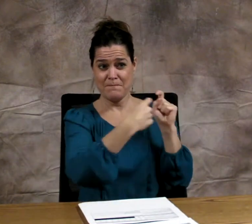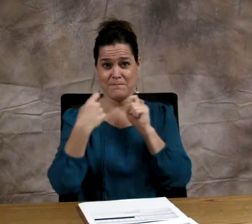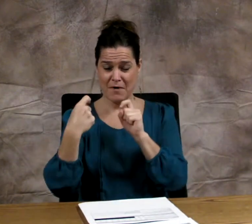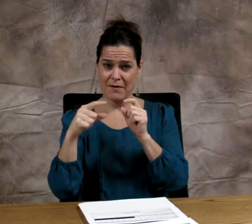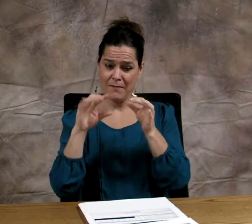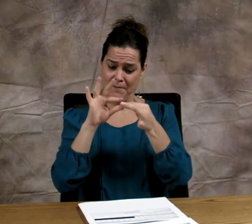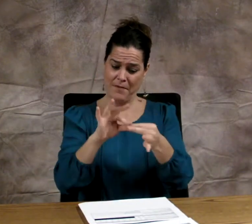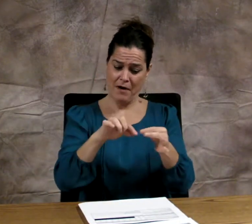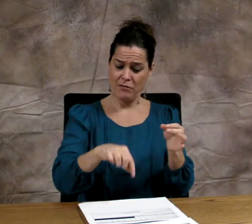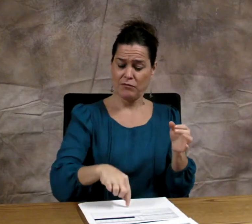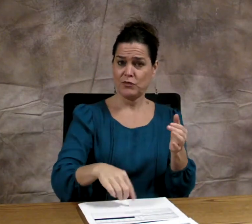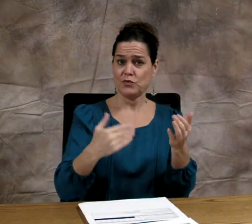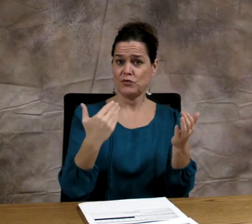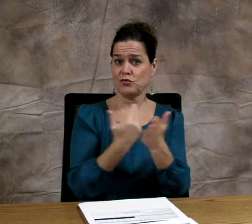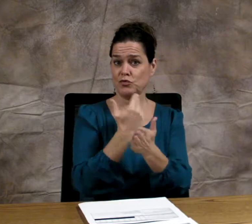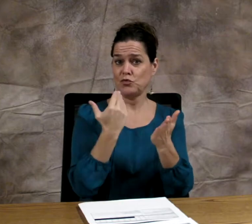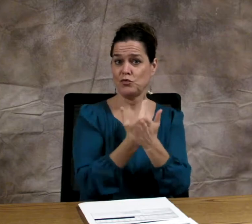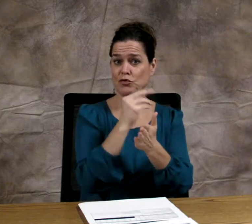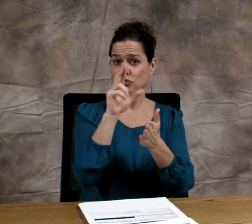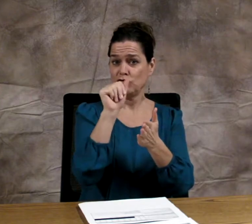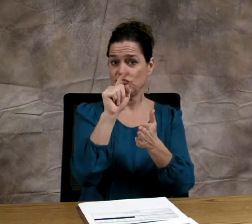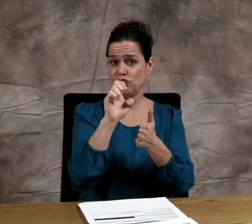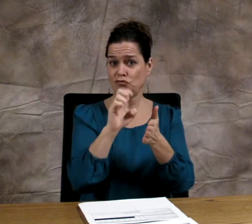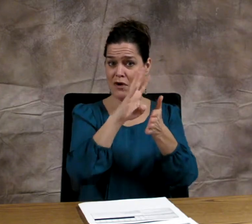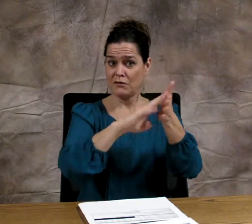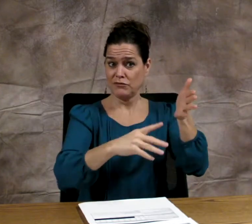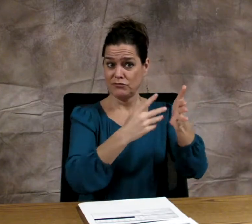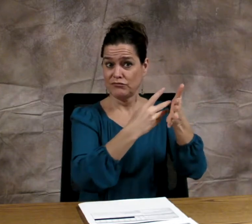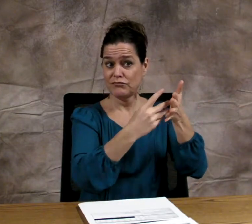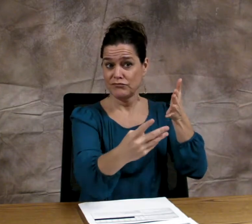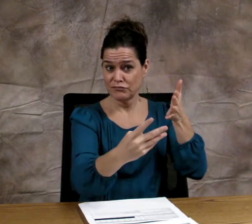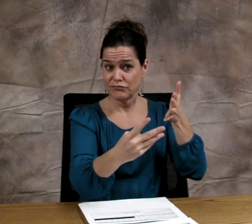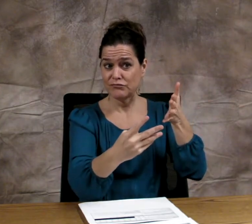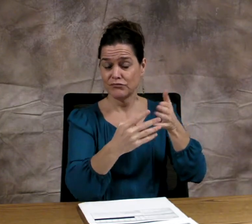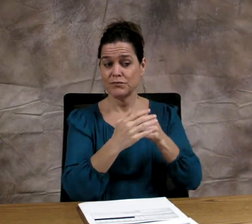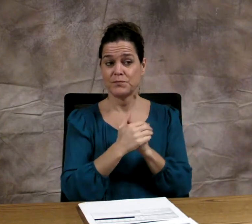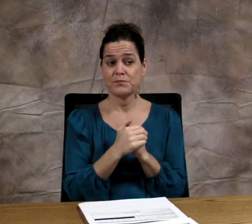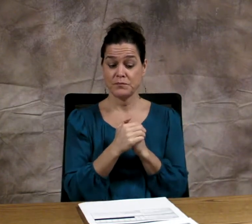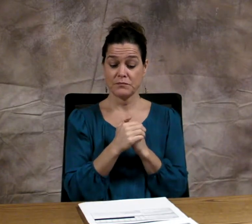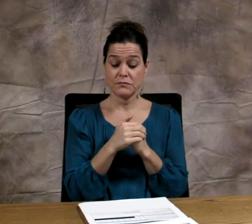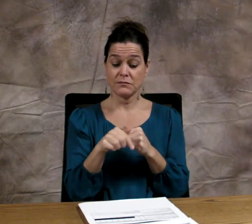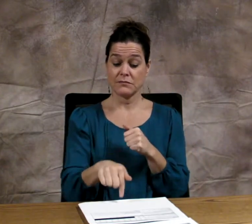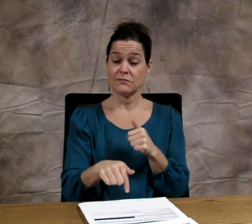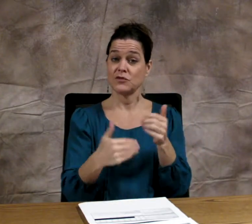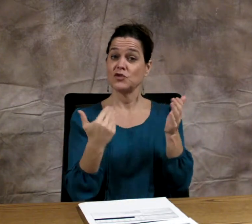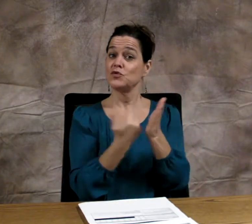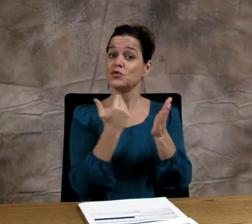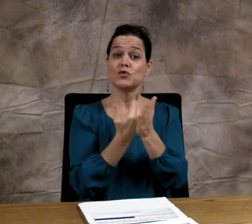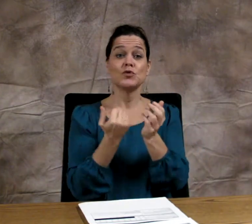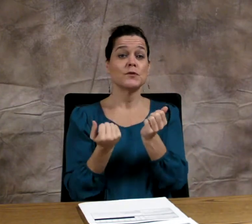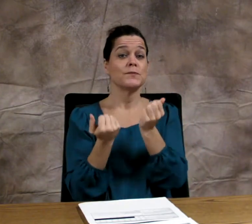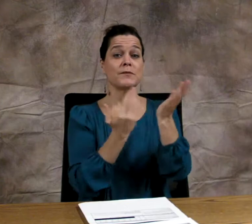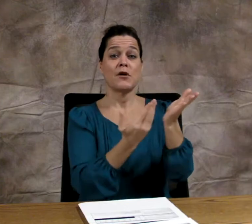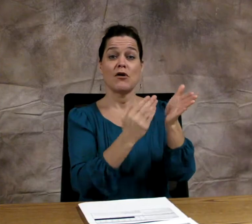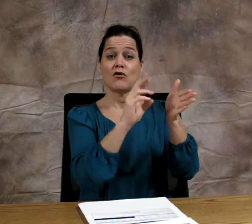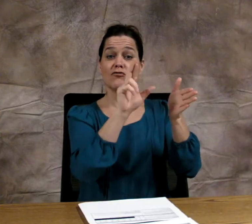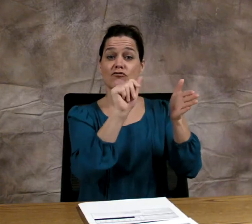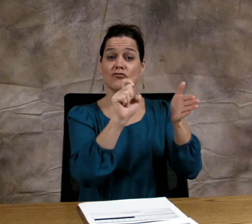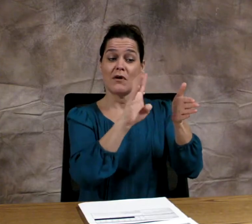We are soliciting your feedback for the proposed rate structure.